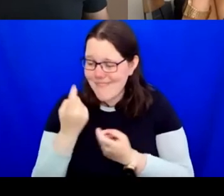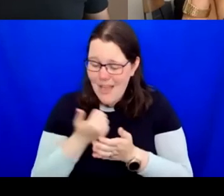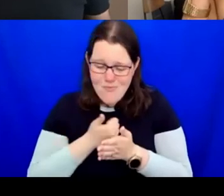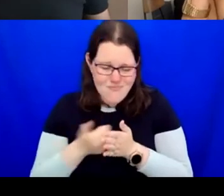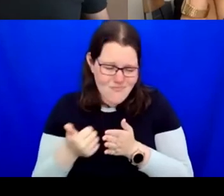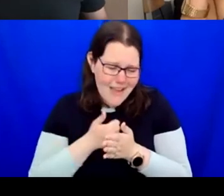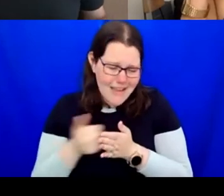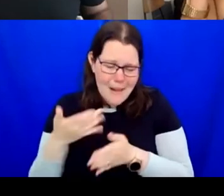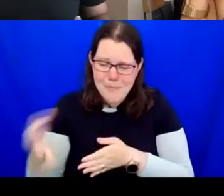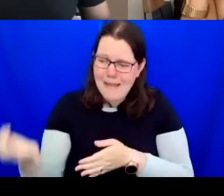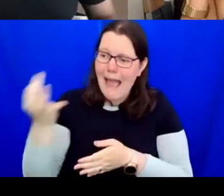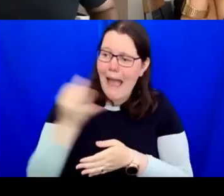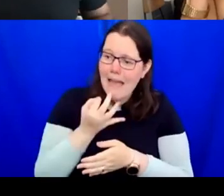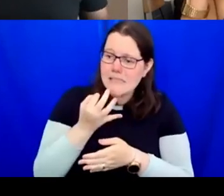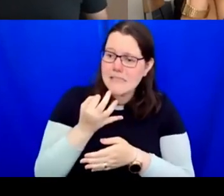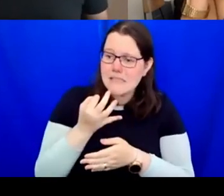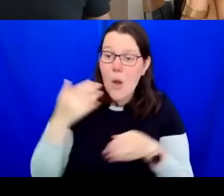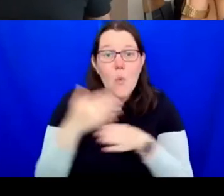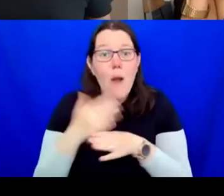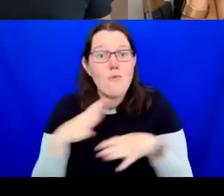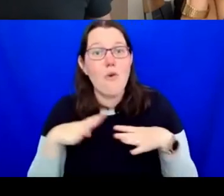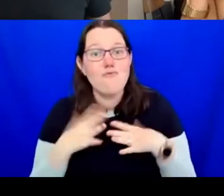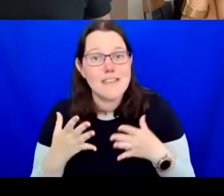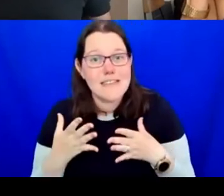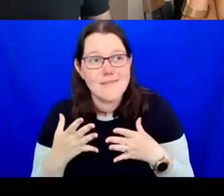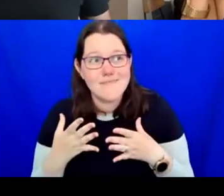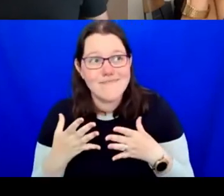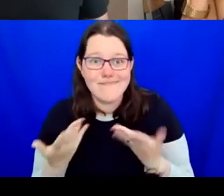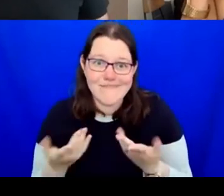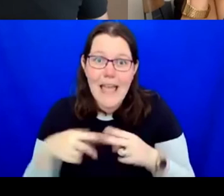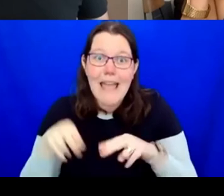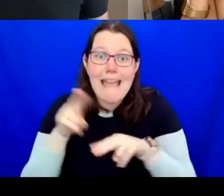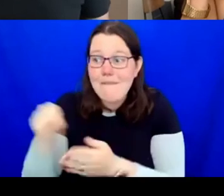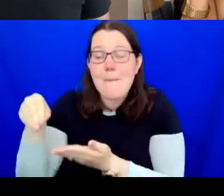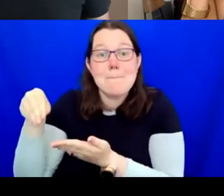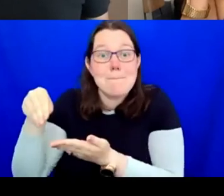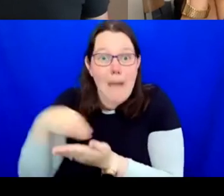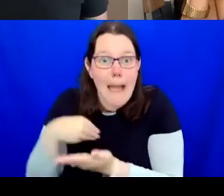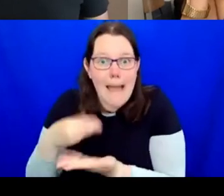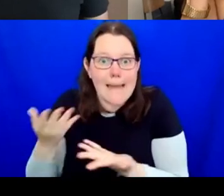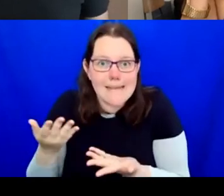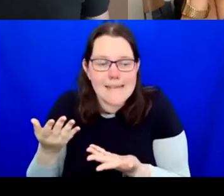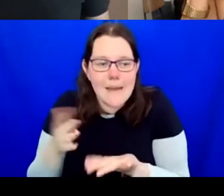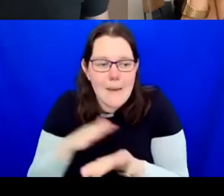for a lot of that, I wouldn't be having this conversation now. I wouldn't be in a situation